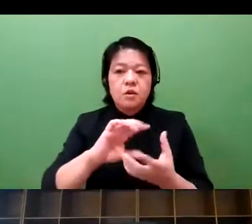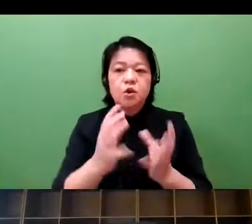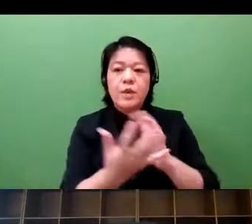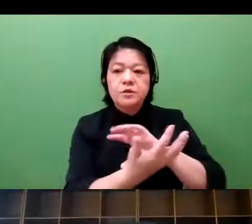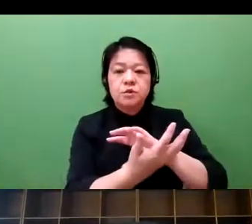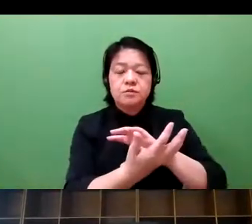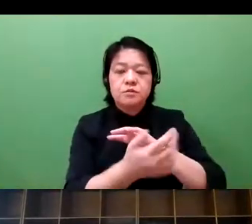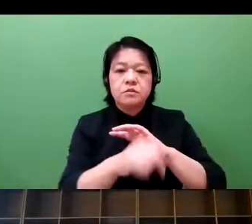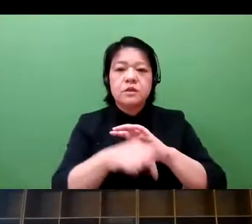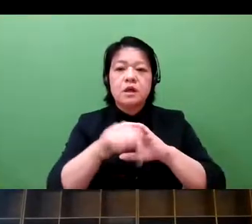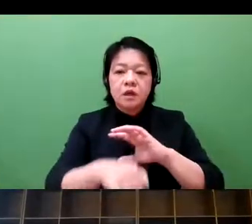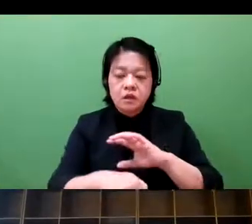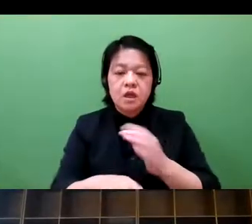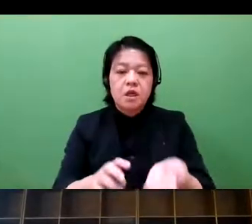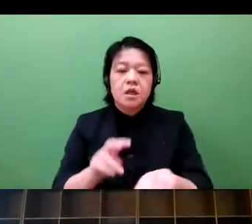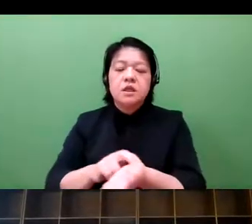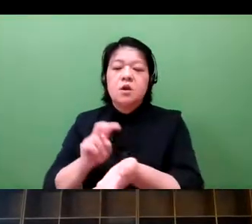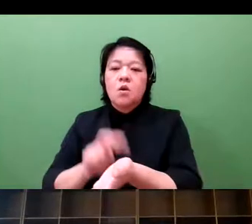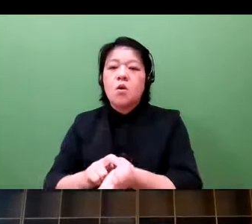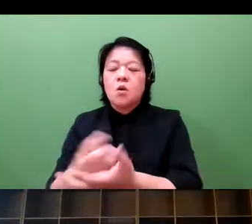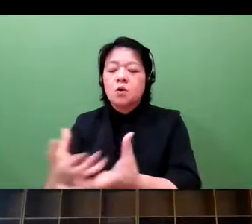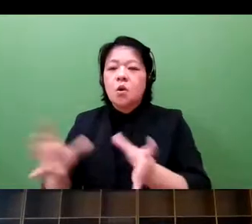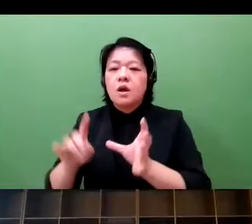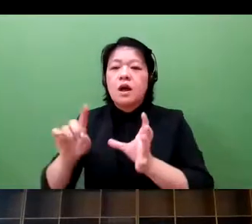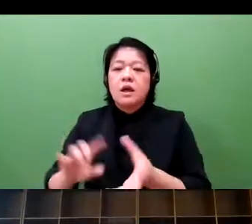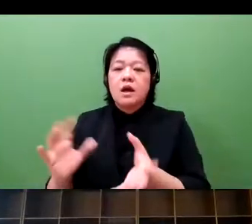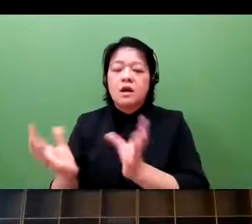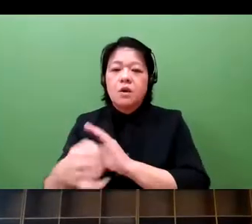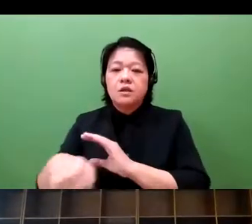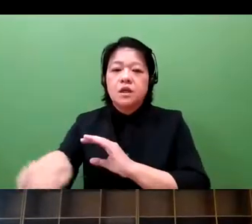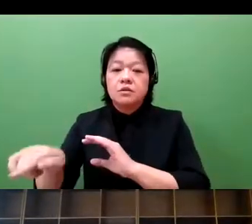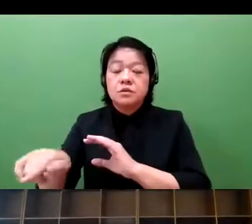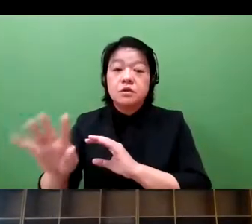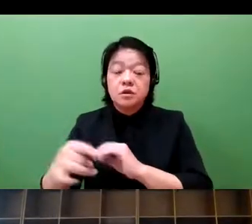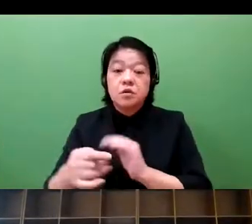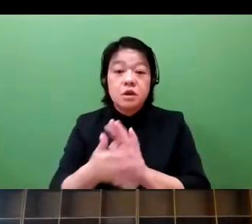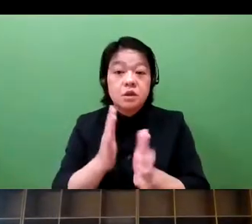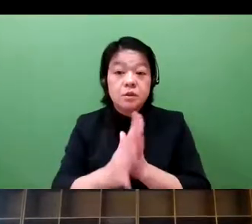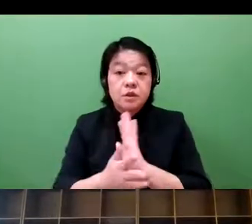Invention innovation is going to change the health care industry.